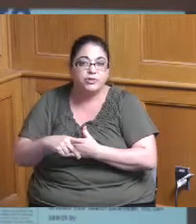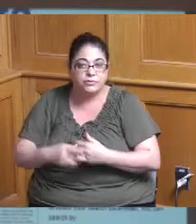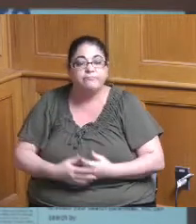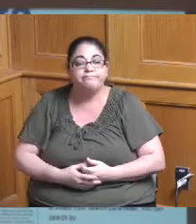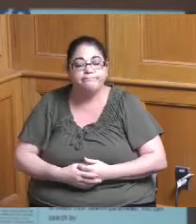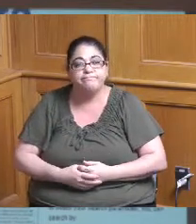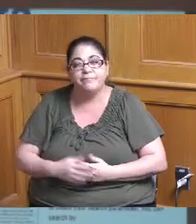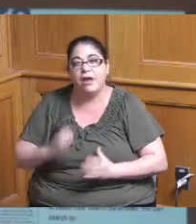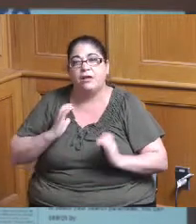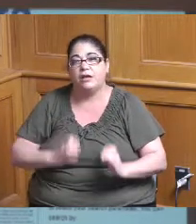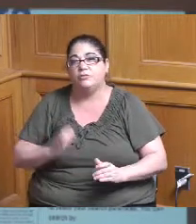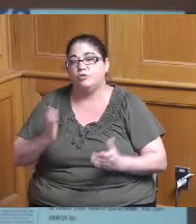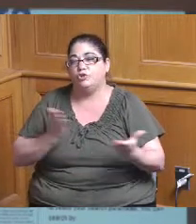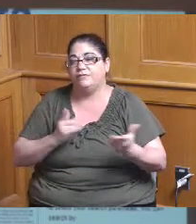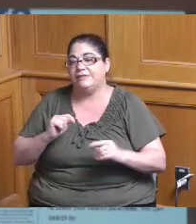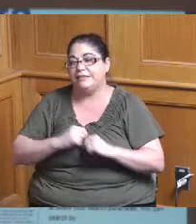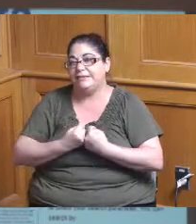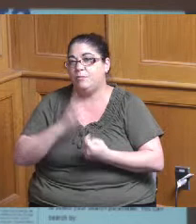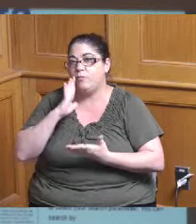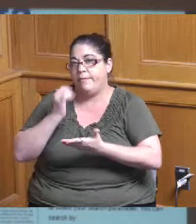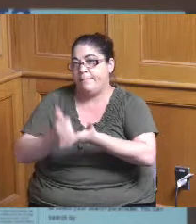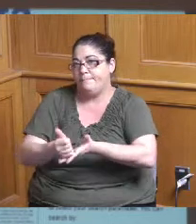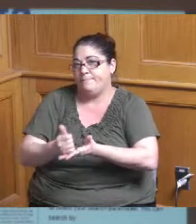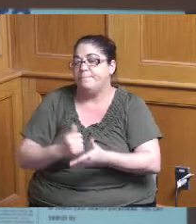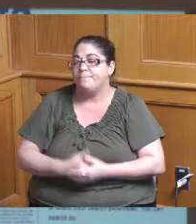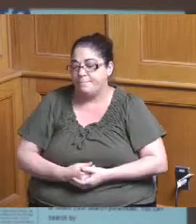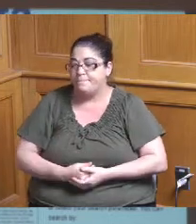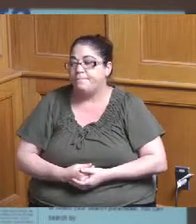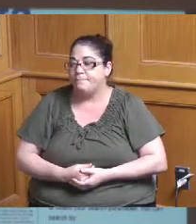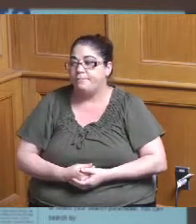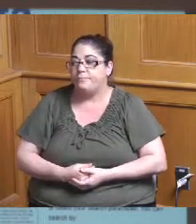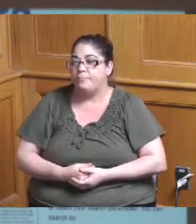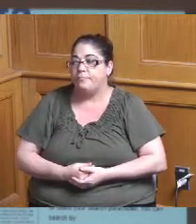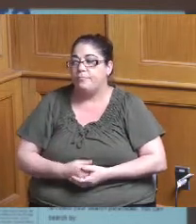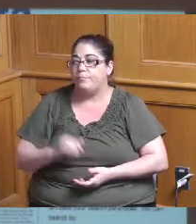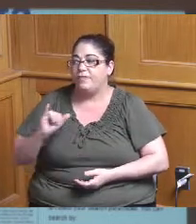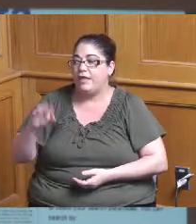service team at MSD but it's a very helpful tool just to to see where we're at where we're working